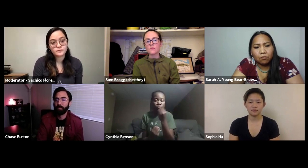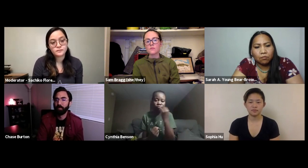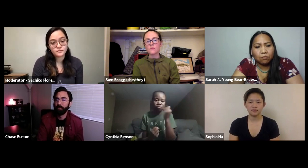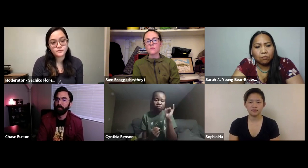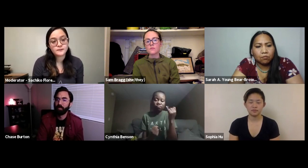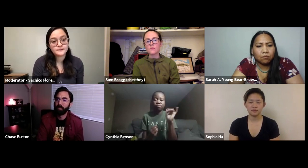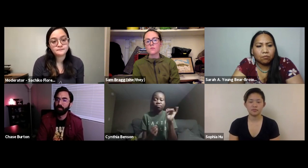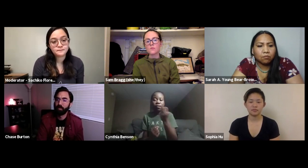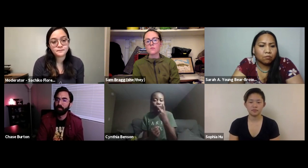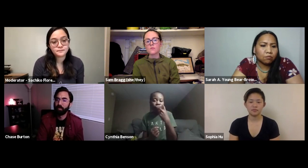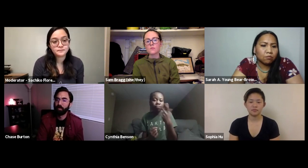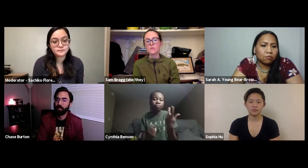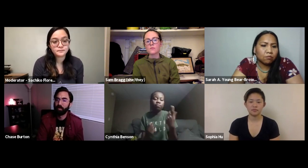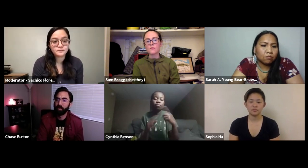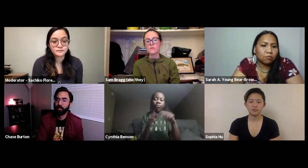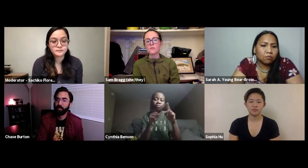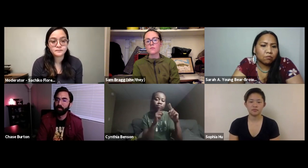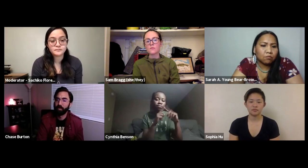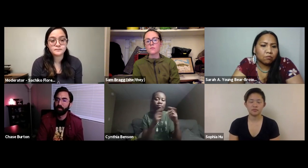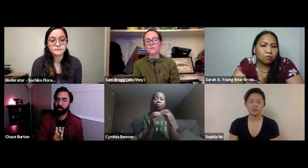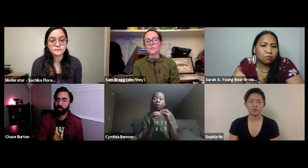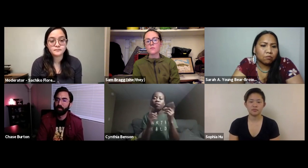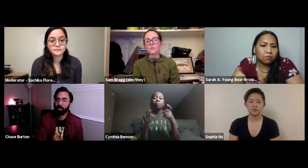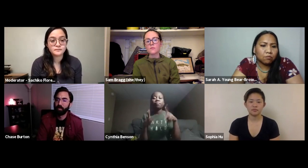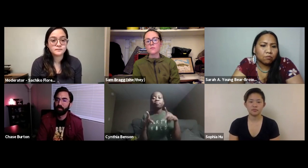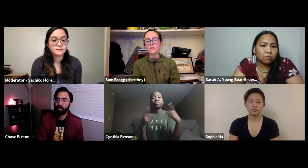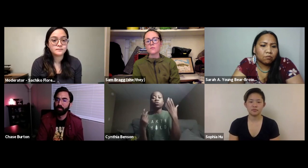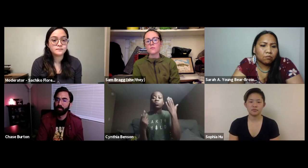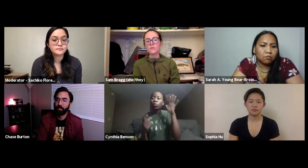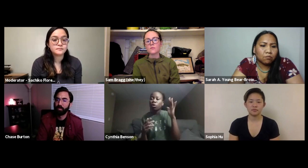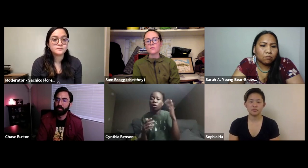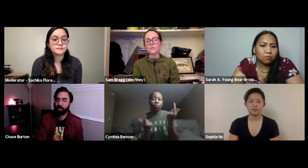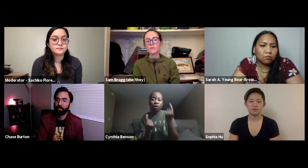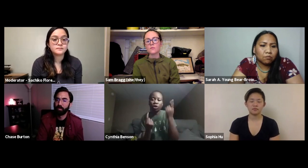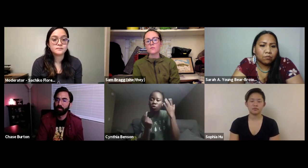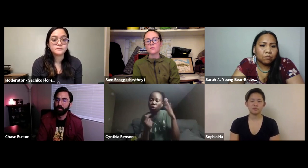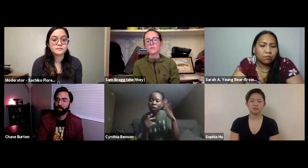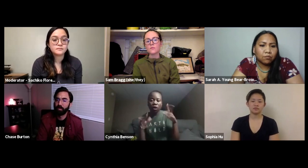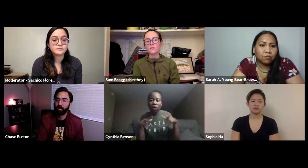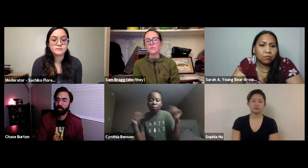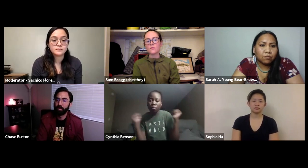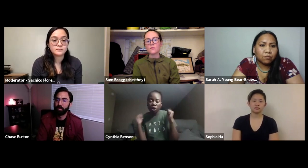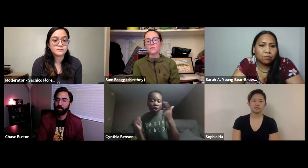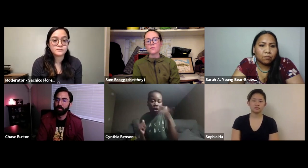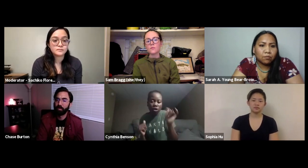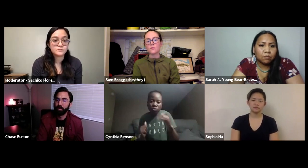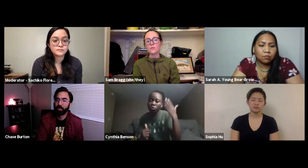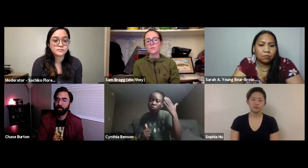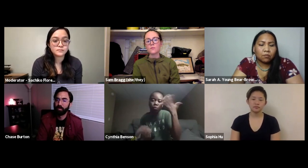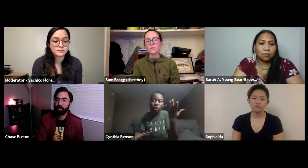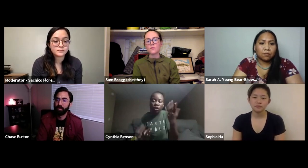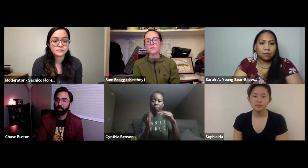and important healthy foods to bring for snacks because some people don't know what a hiking